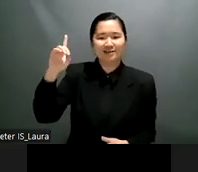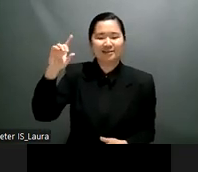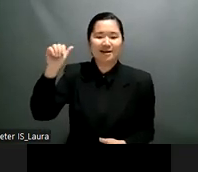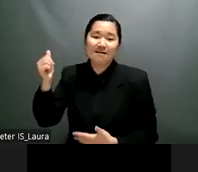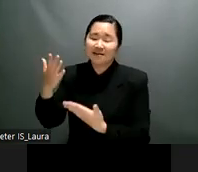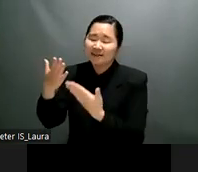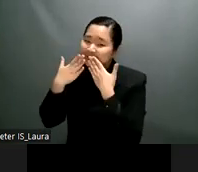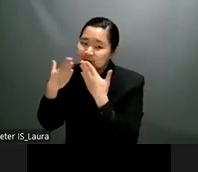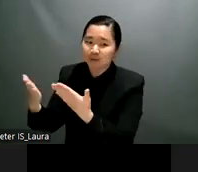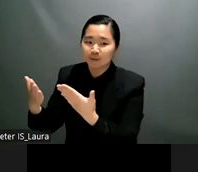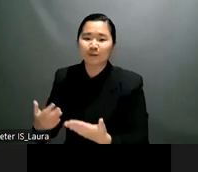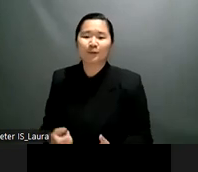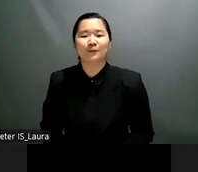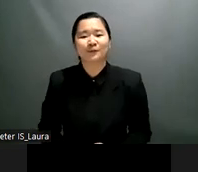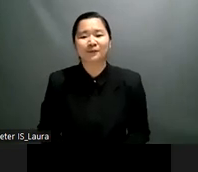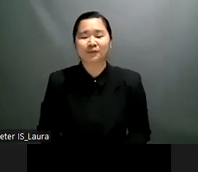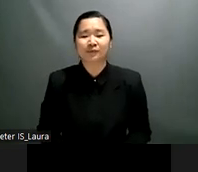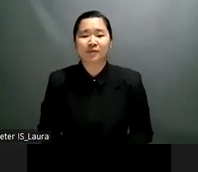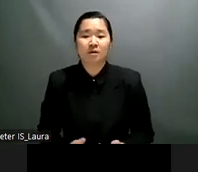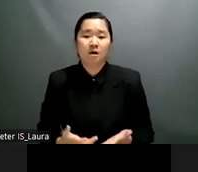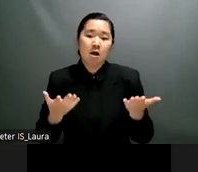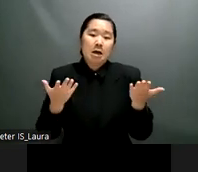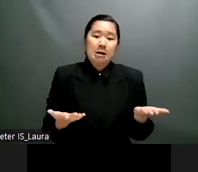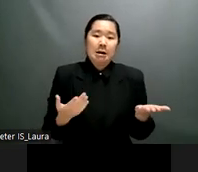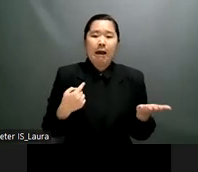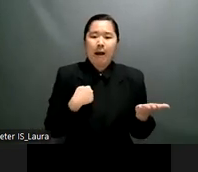from your remarks are the fact that there is a this is a new environment